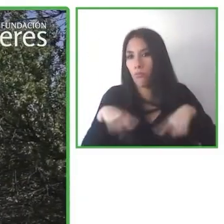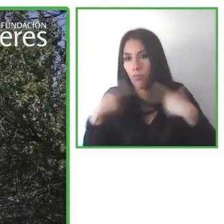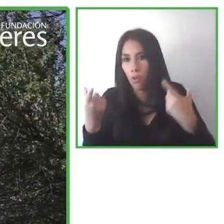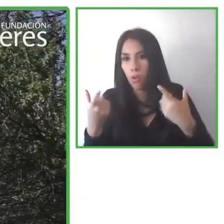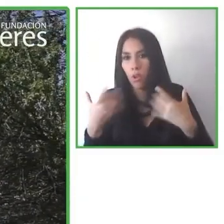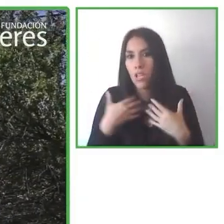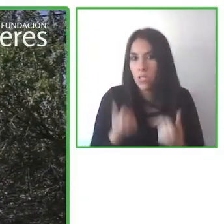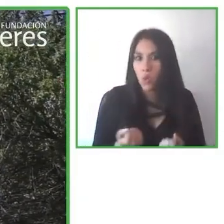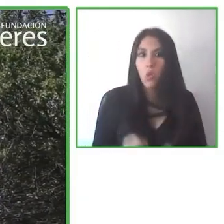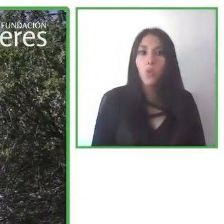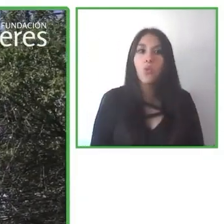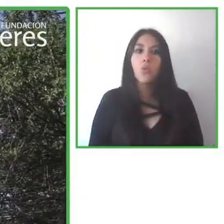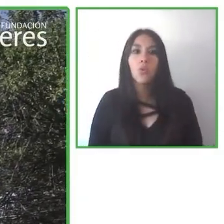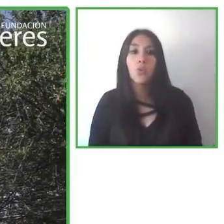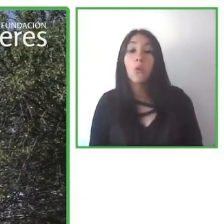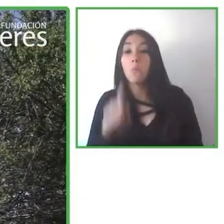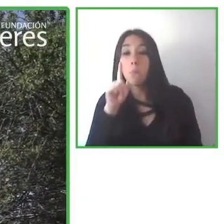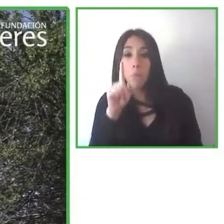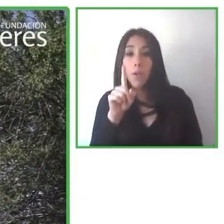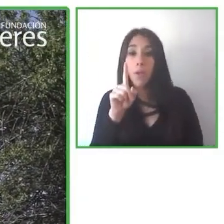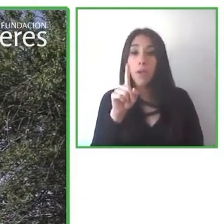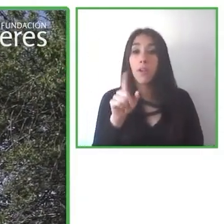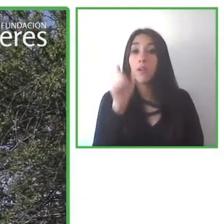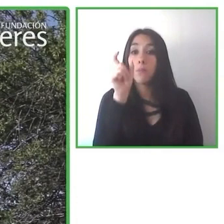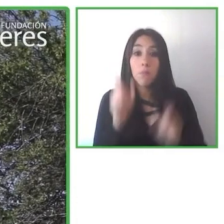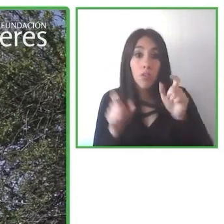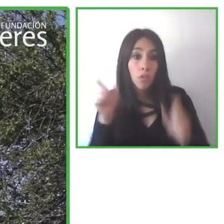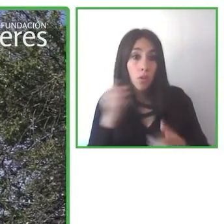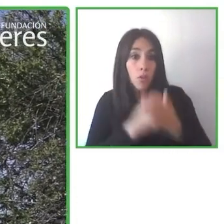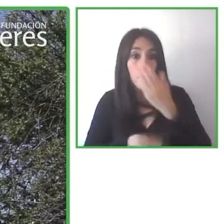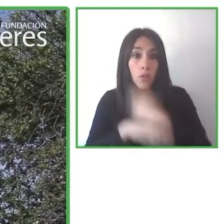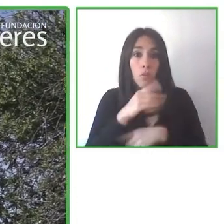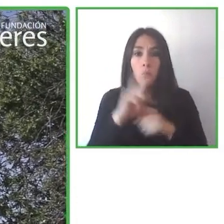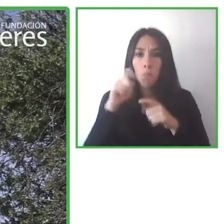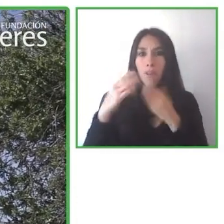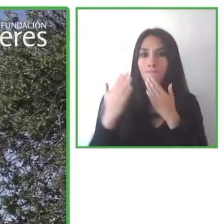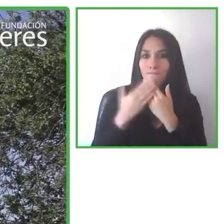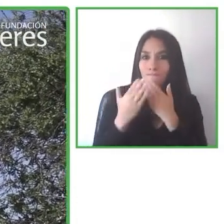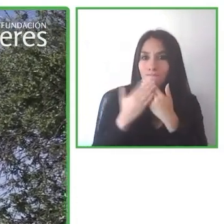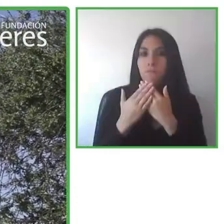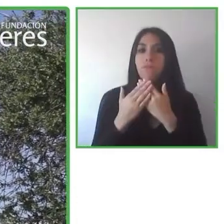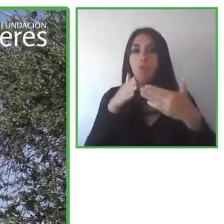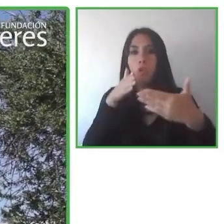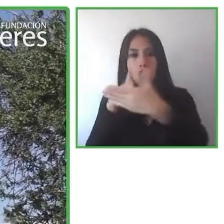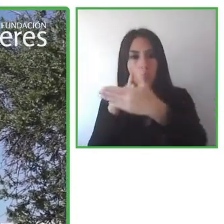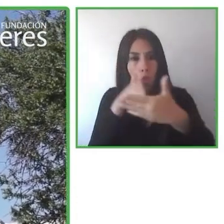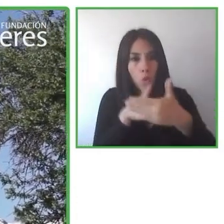But people with disabilities find themselves facing several barriers when they want to go out into nature.